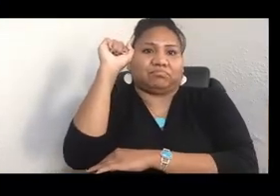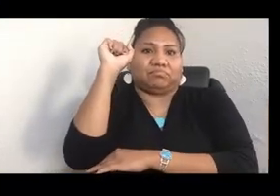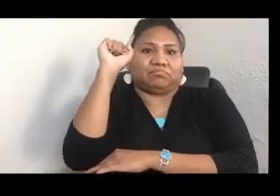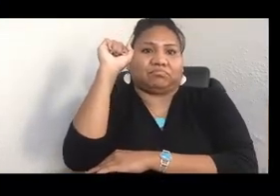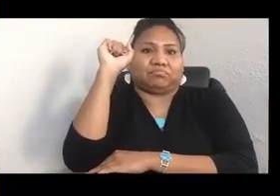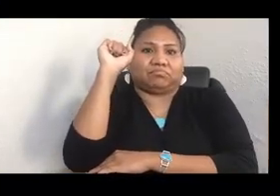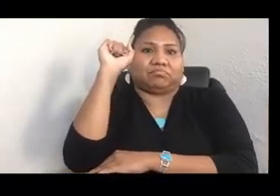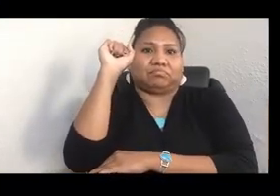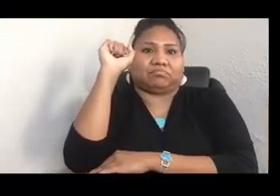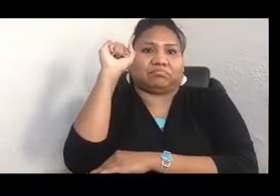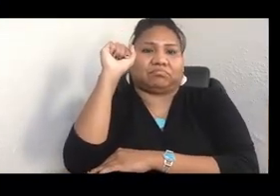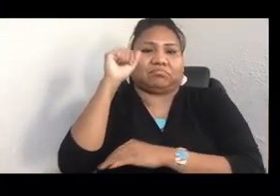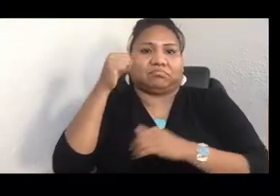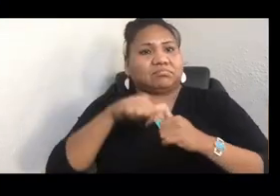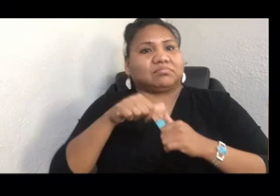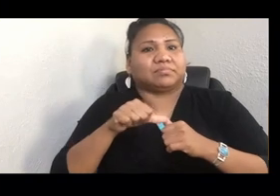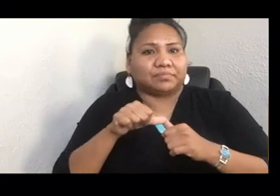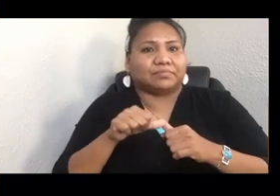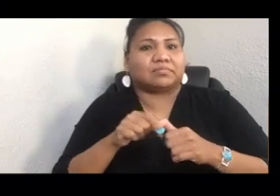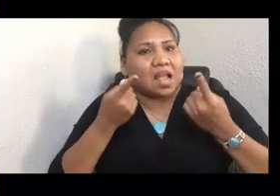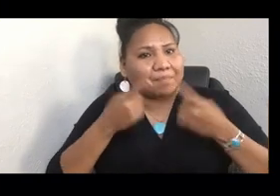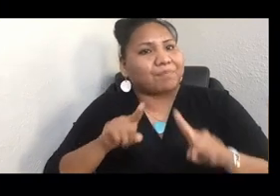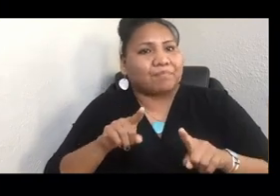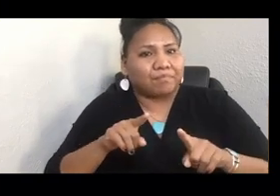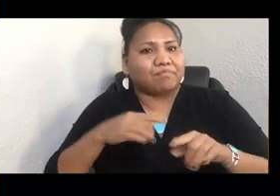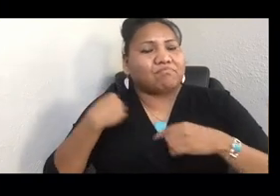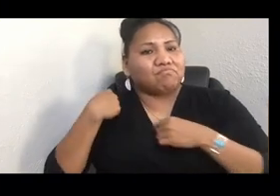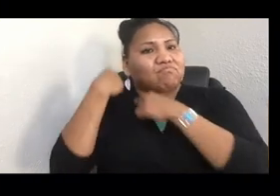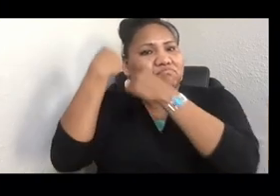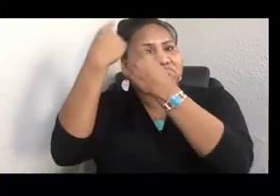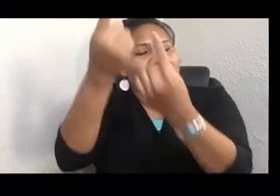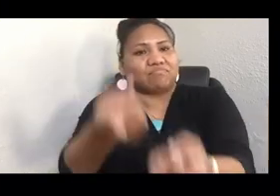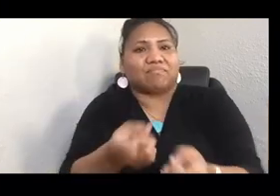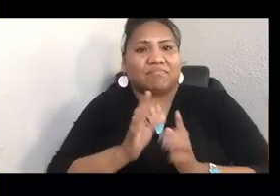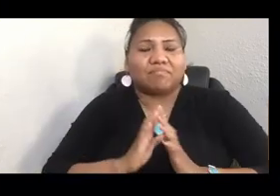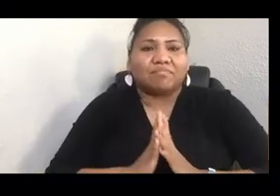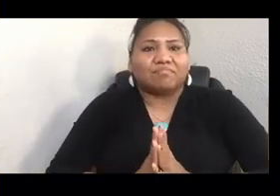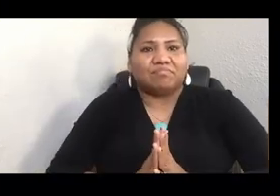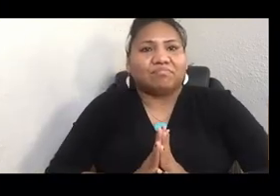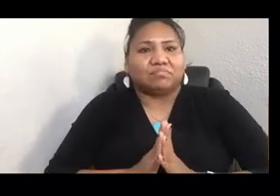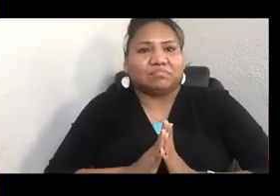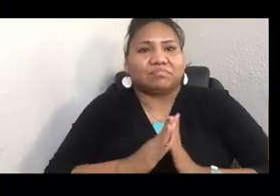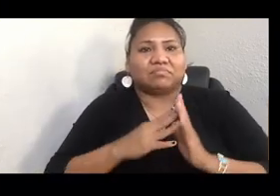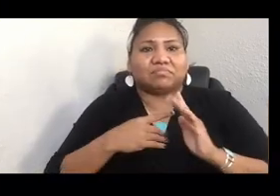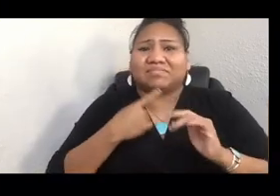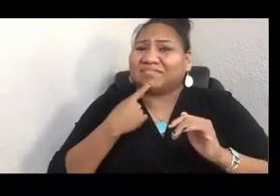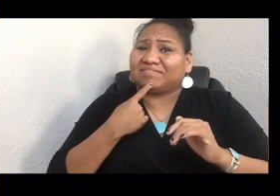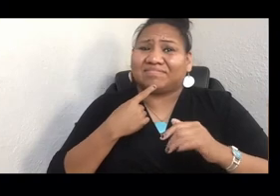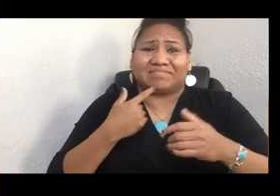to remember what had happened. And he said they had such a good time that they decided that four years later, they